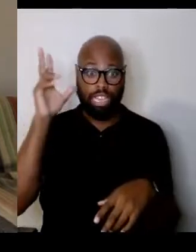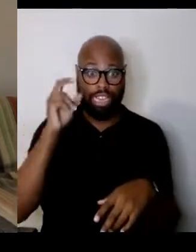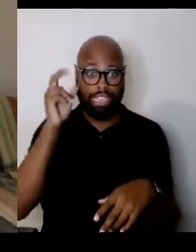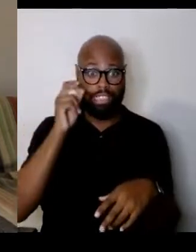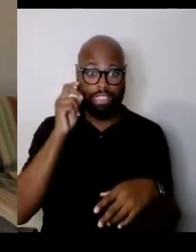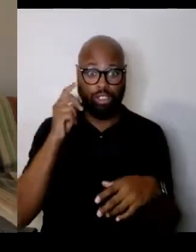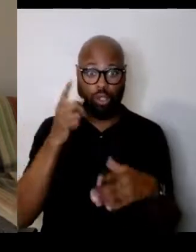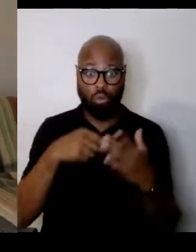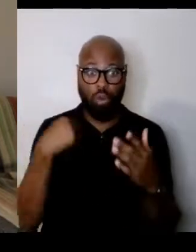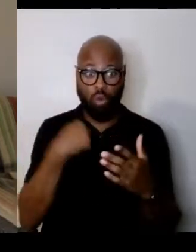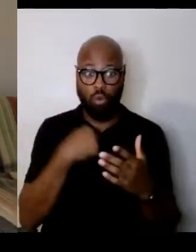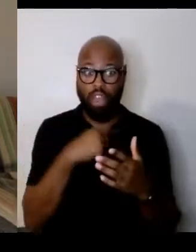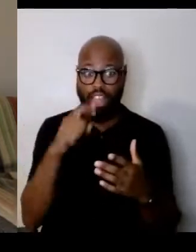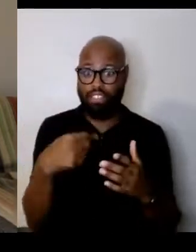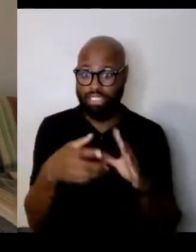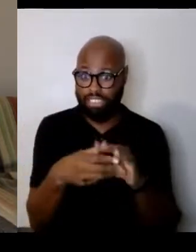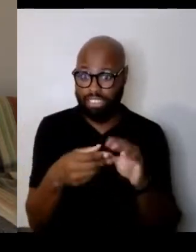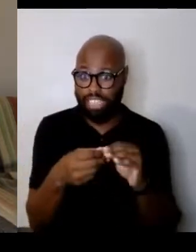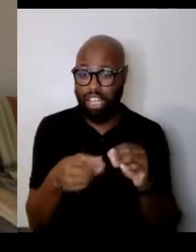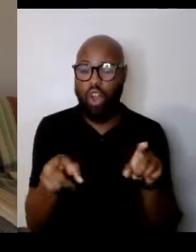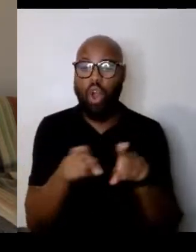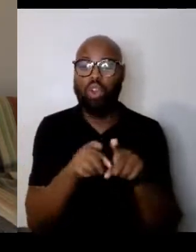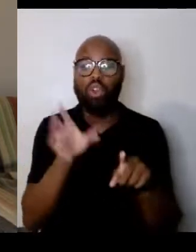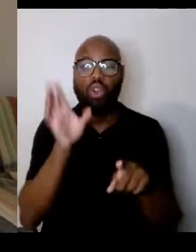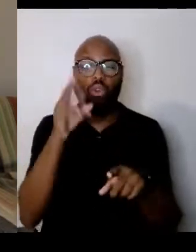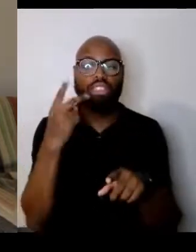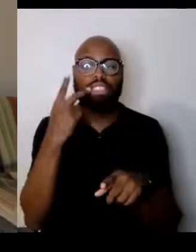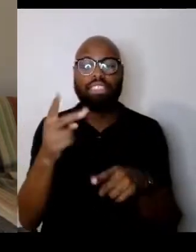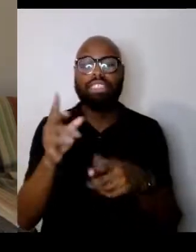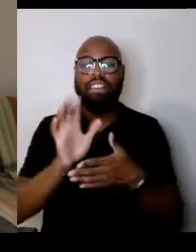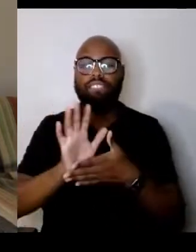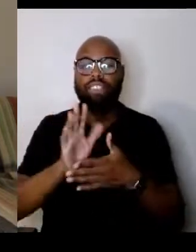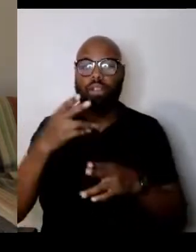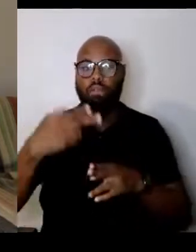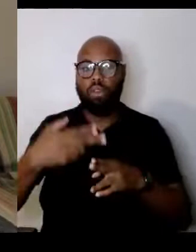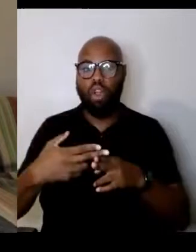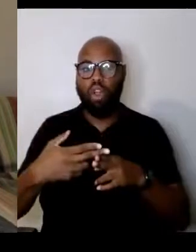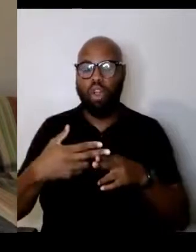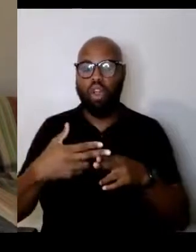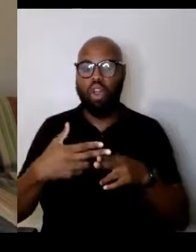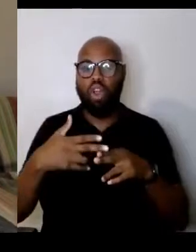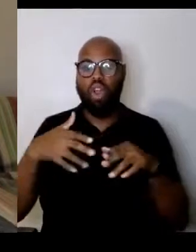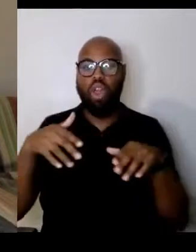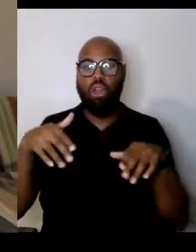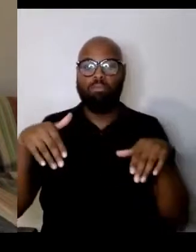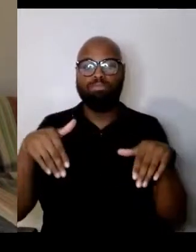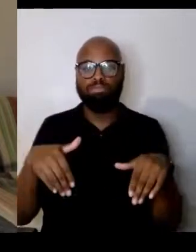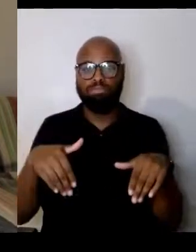They also see a film called "Complicit" and the fact that people come away